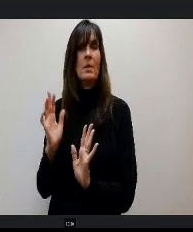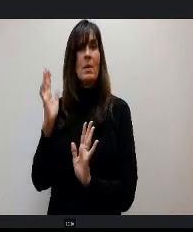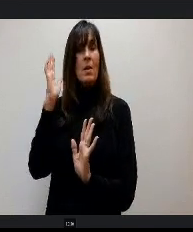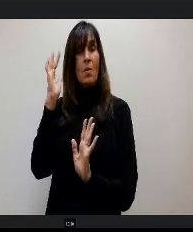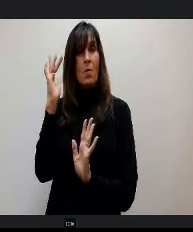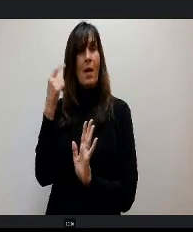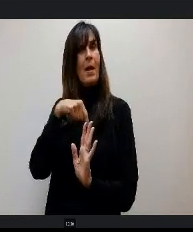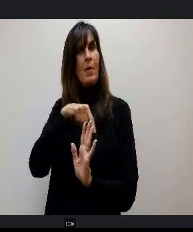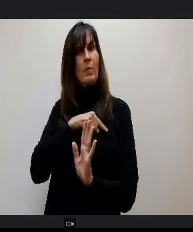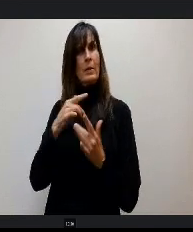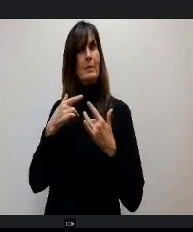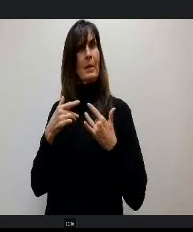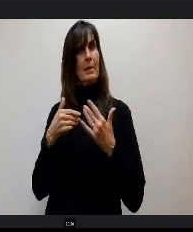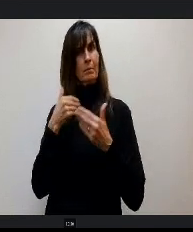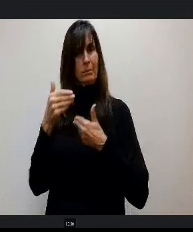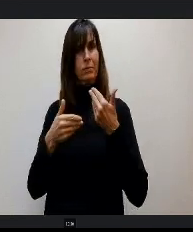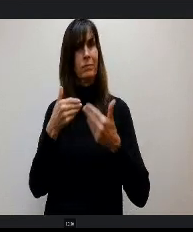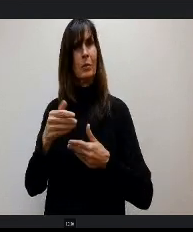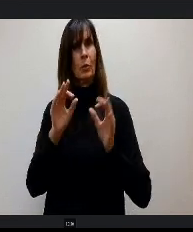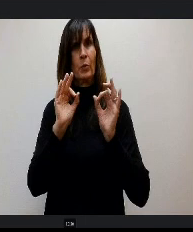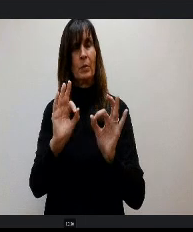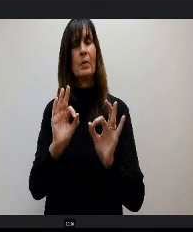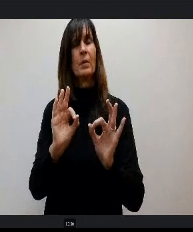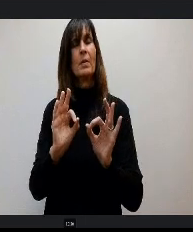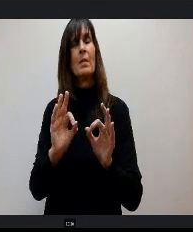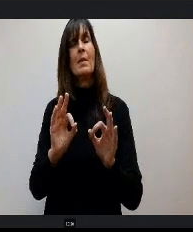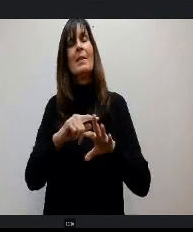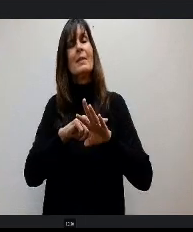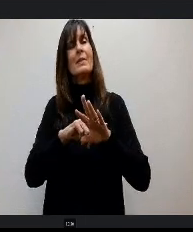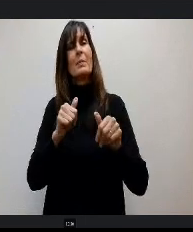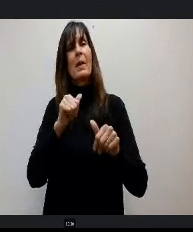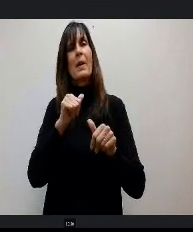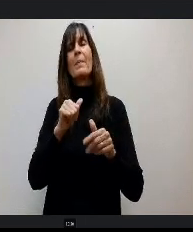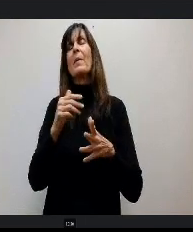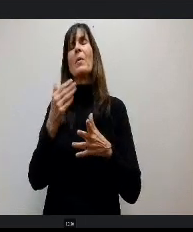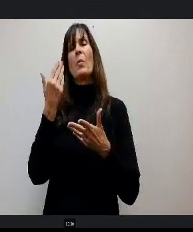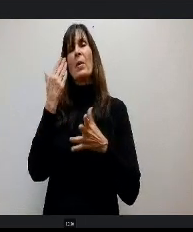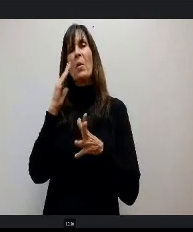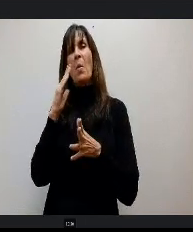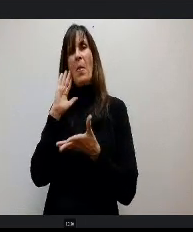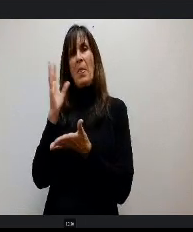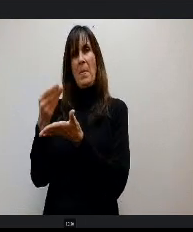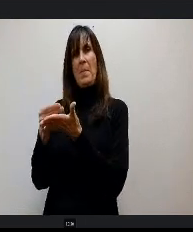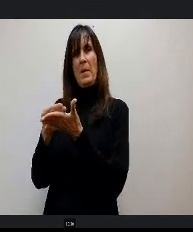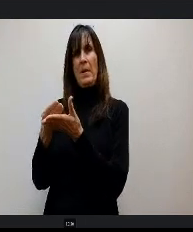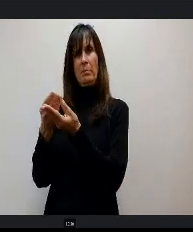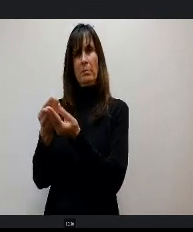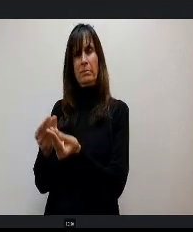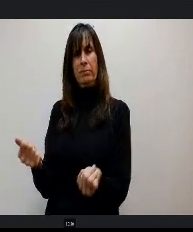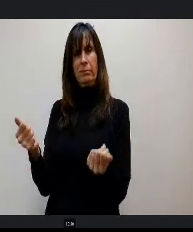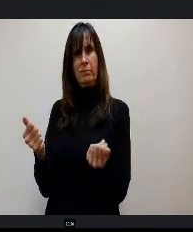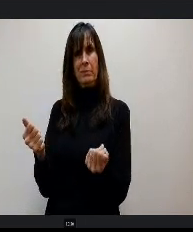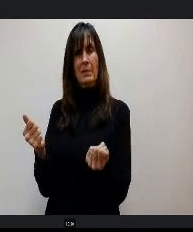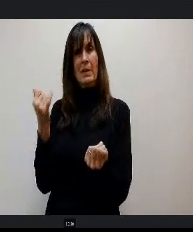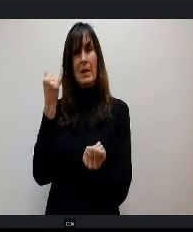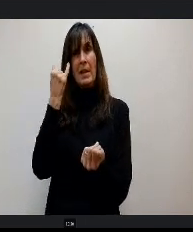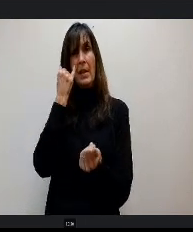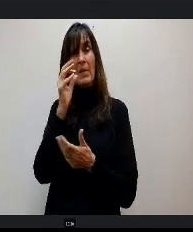in the last two years. We also don't want to erode those If all of a sudden we give 6% and